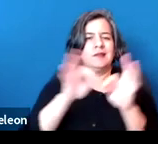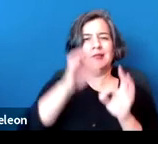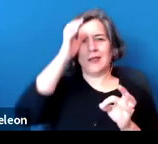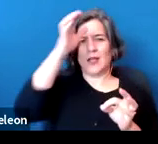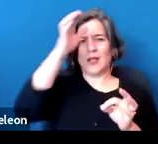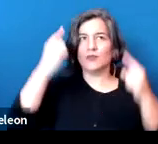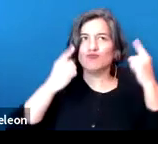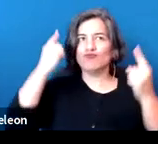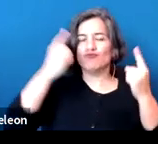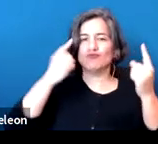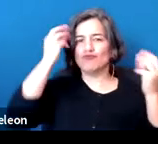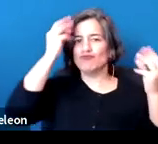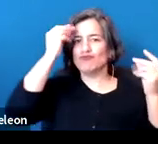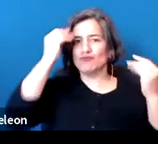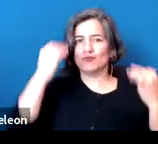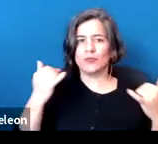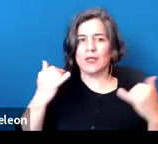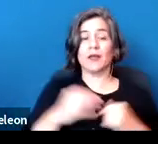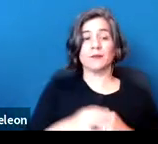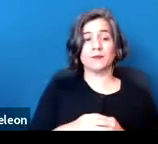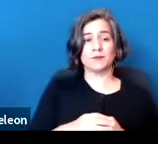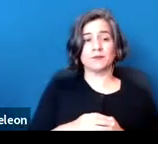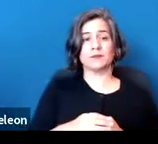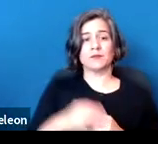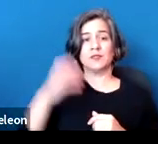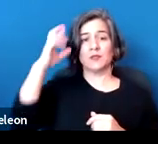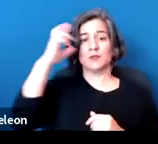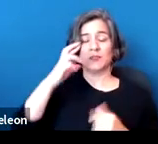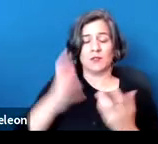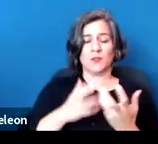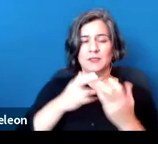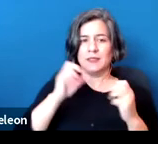So reasonable accommodations can, of course, include physical,